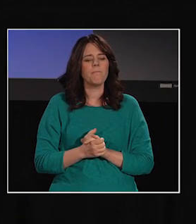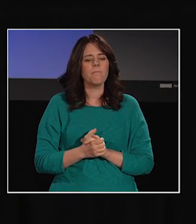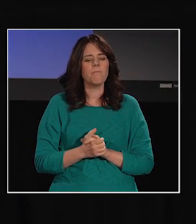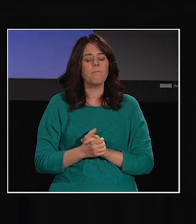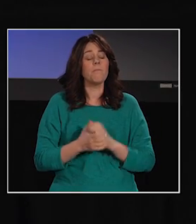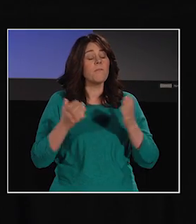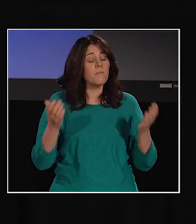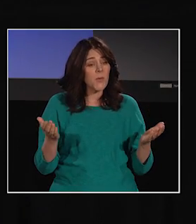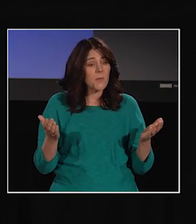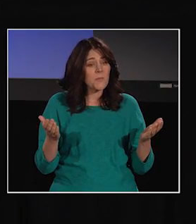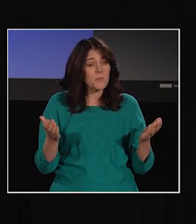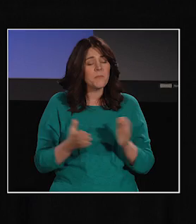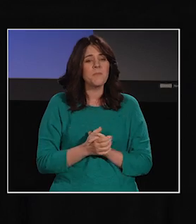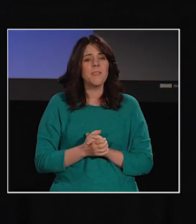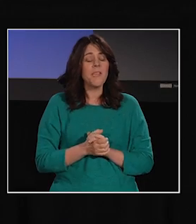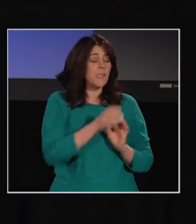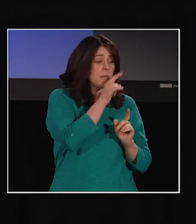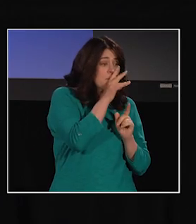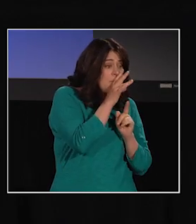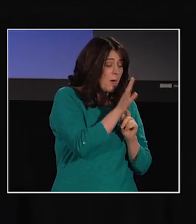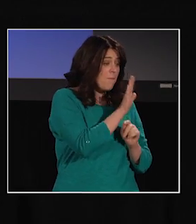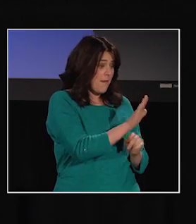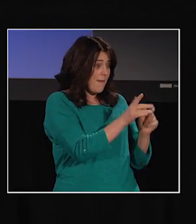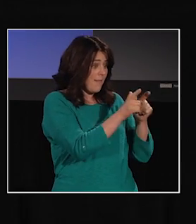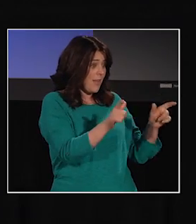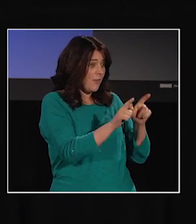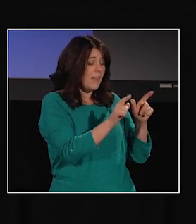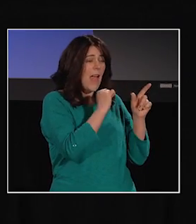So just as spoken languages are organized